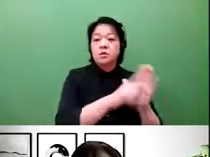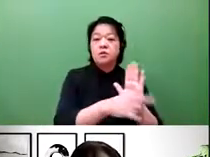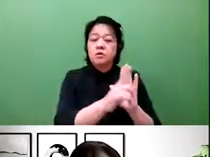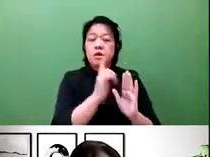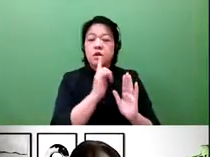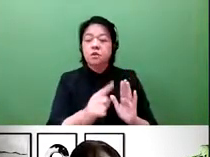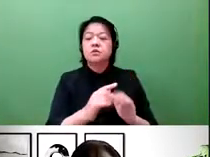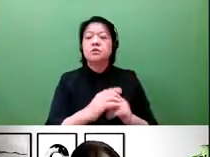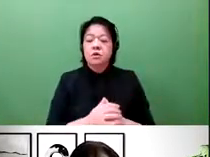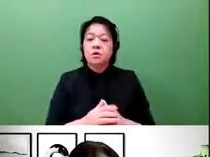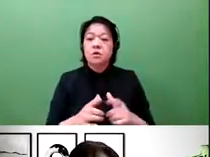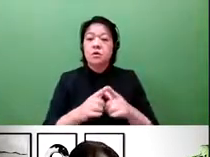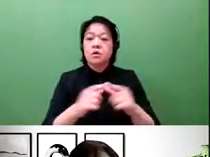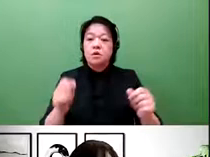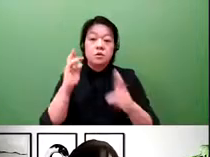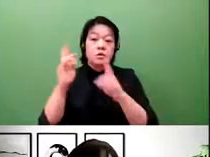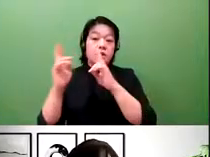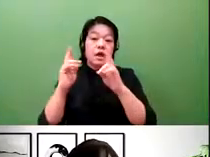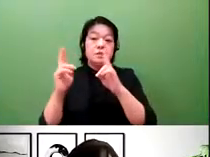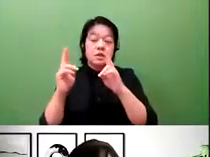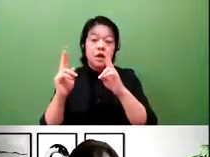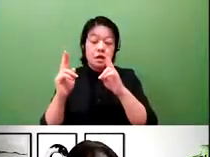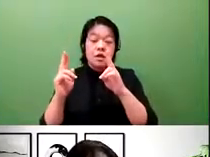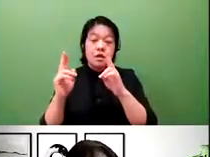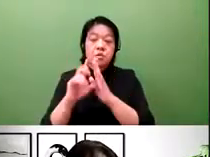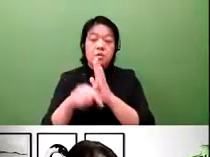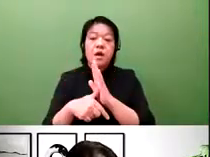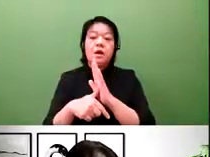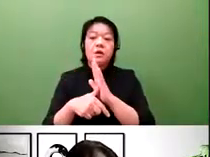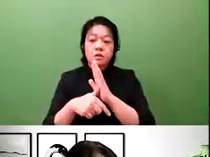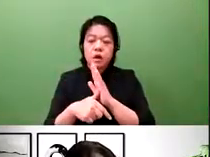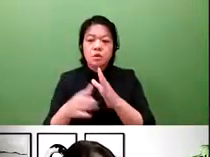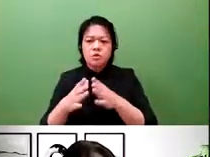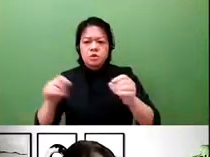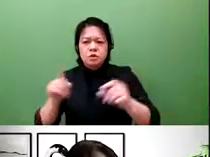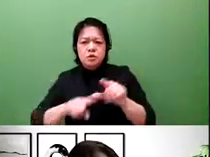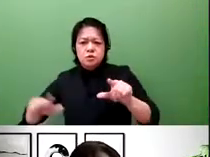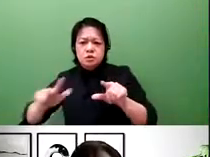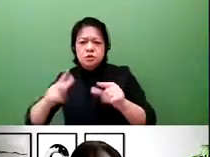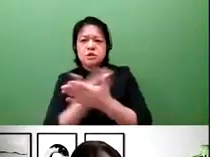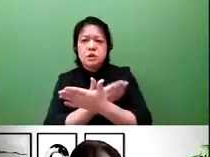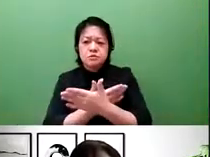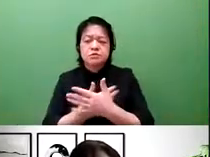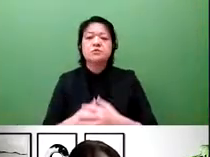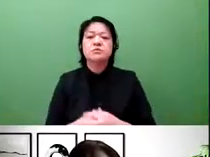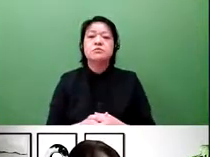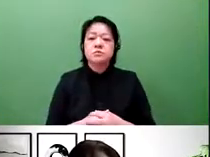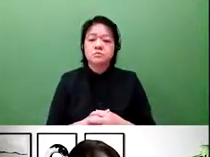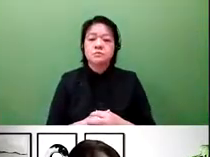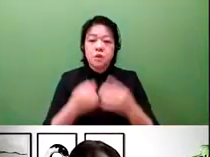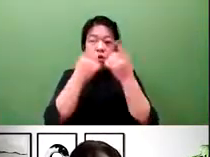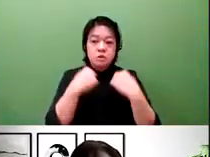So what is happening here in Japan? In Japan, ventures are basically government led.